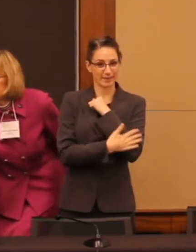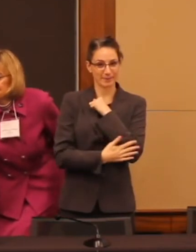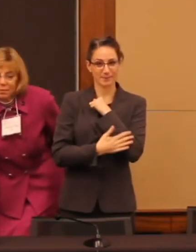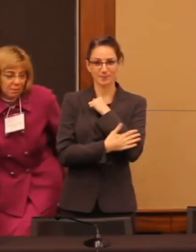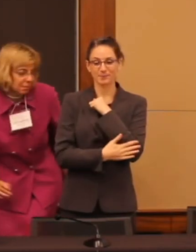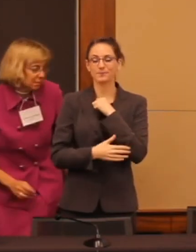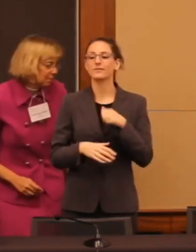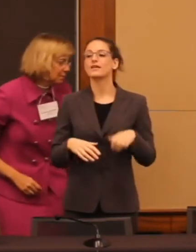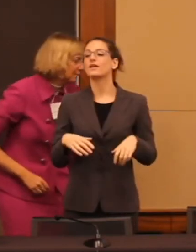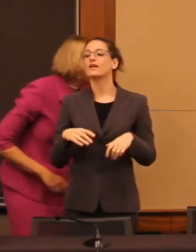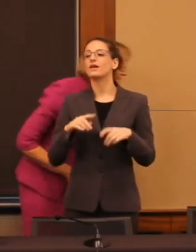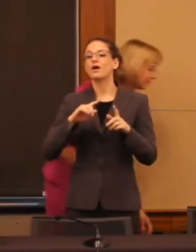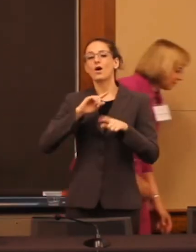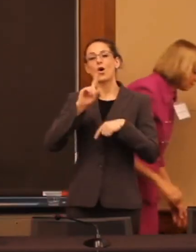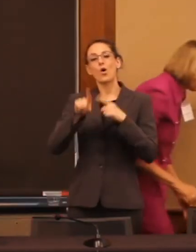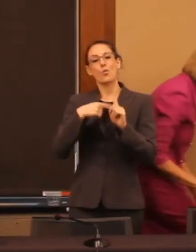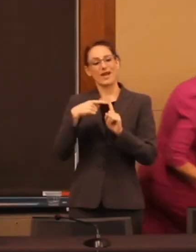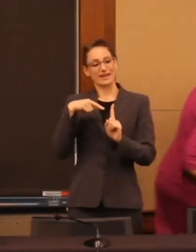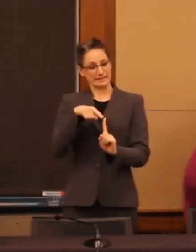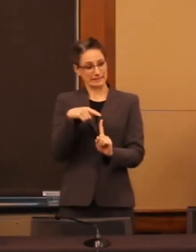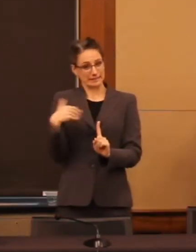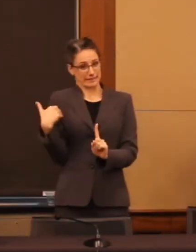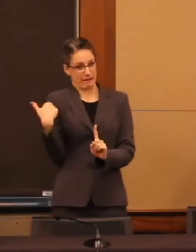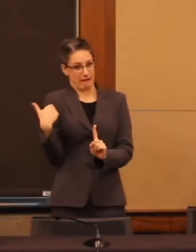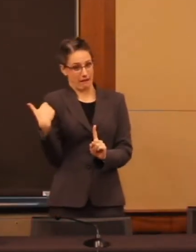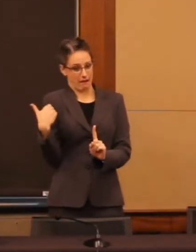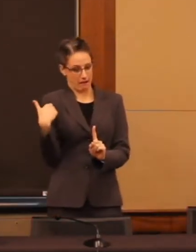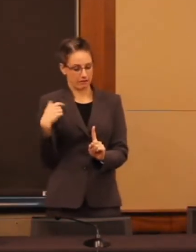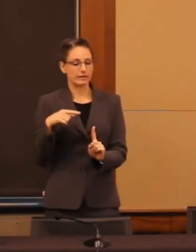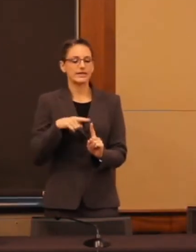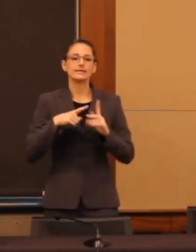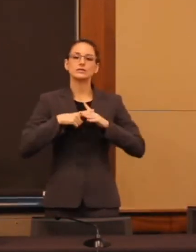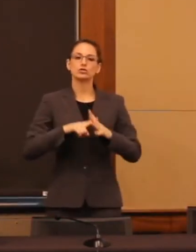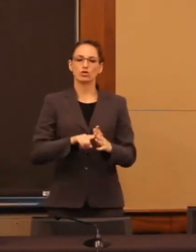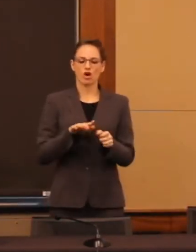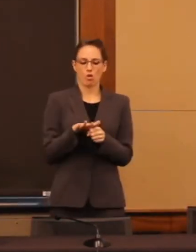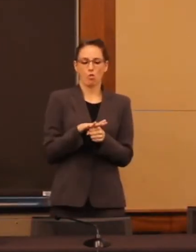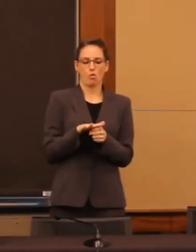he started doing this on Kentucky local level.